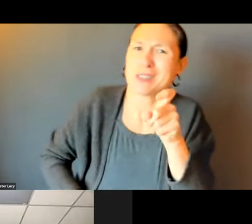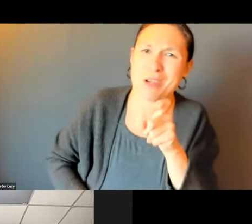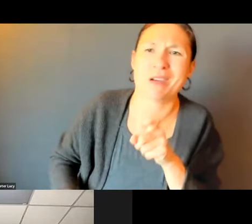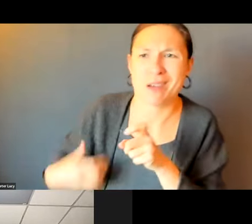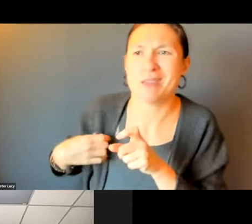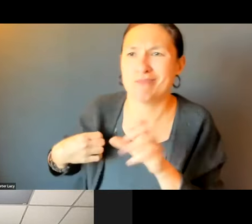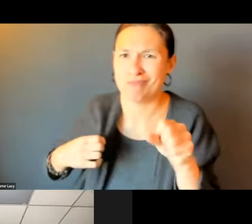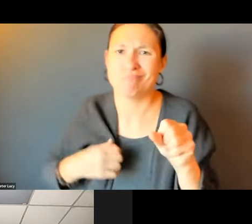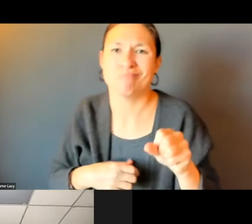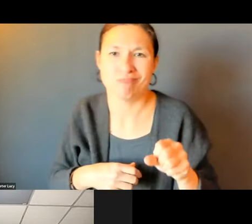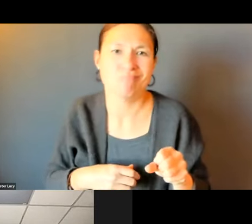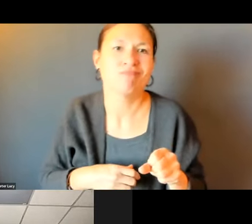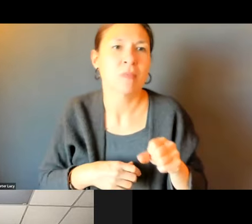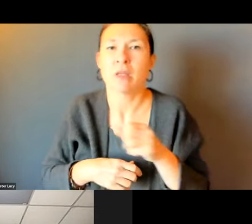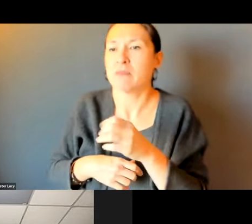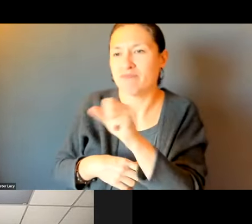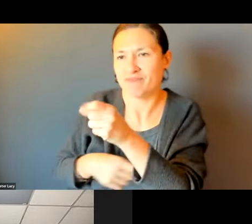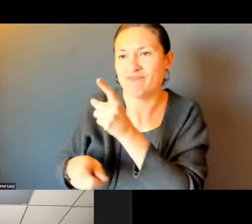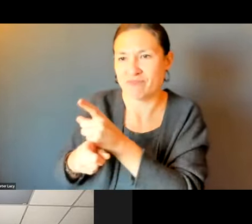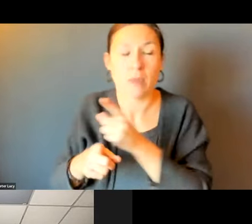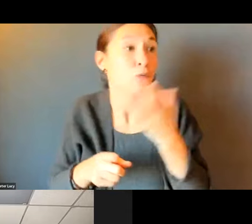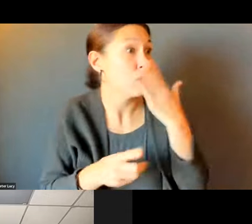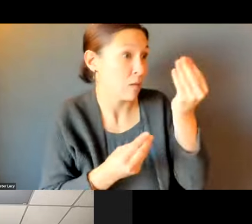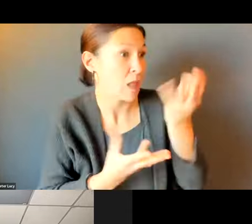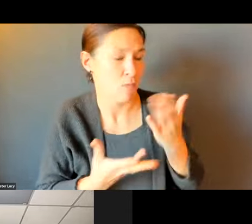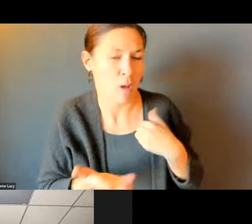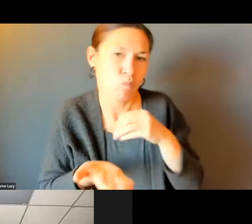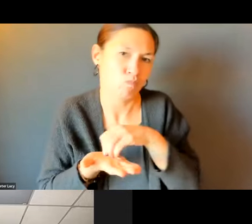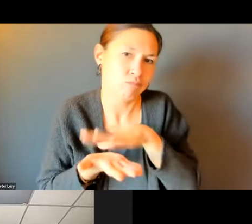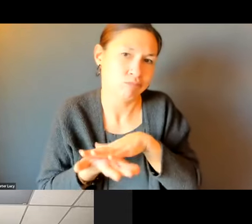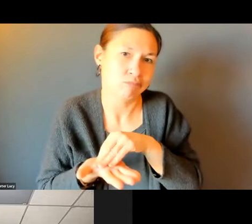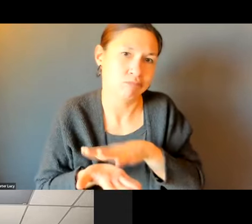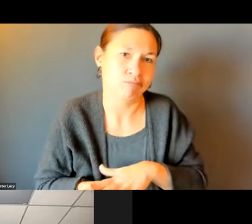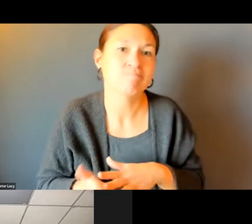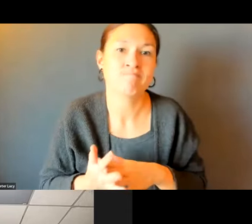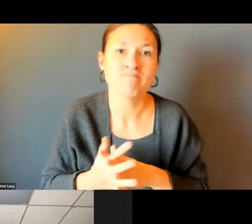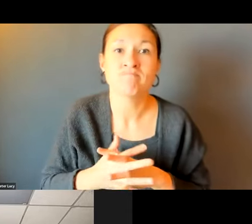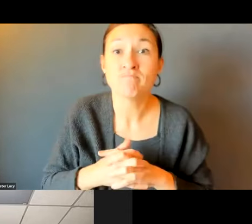THAT'S IN ROXBURY, RIGHT? YES, MA'AM. THANK YOU FOR SHARING, JENNIFER.